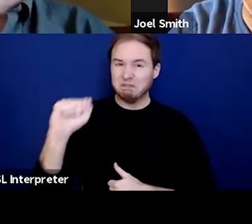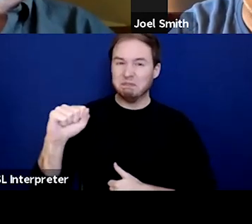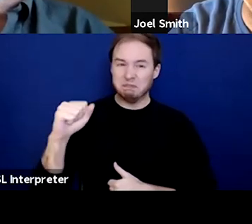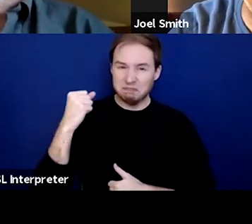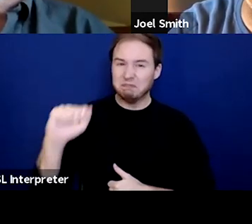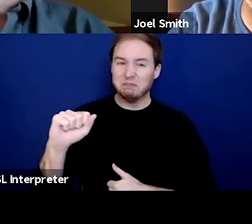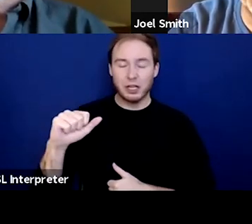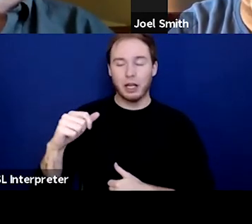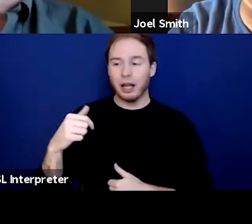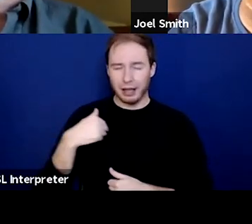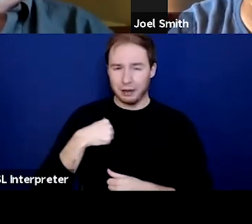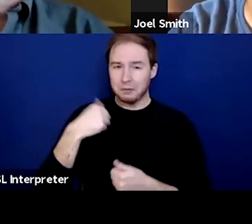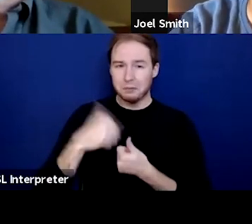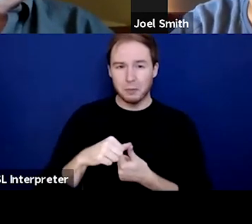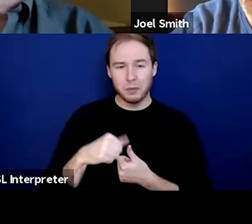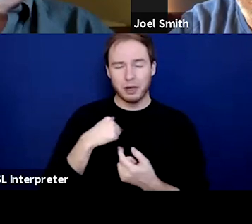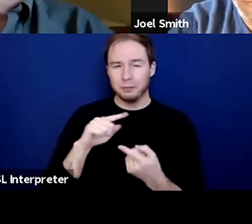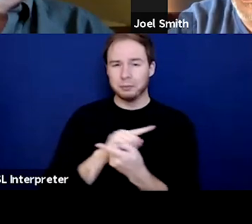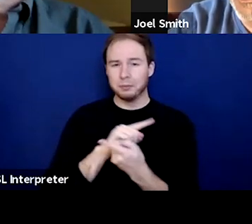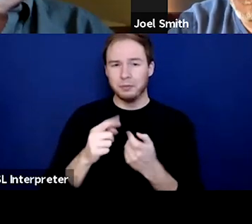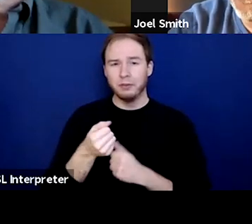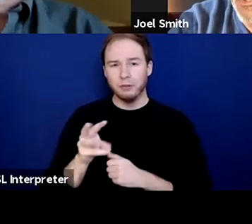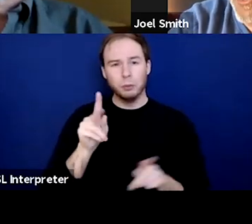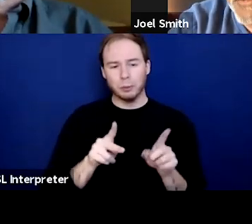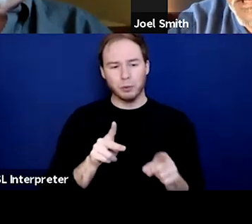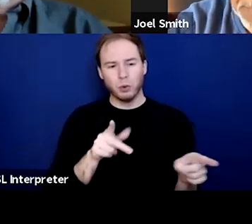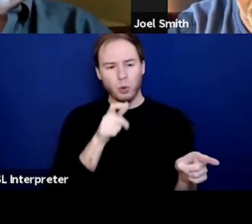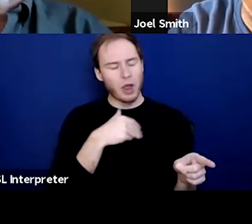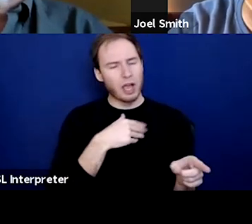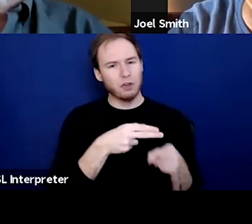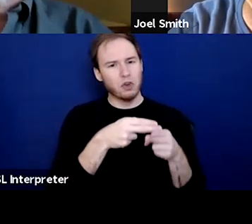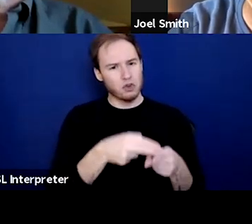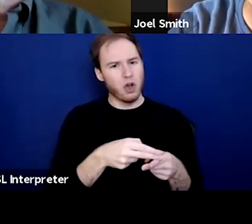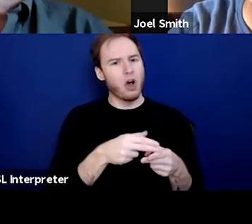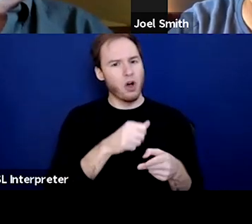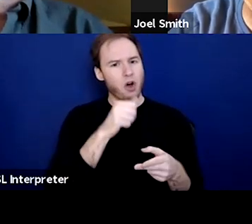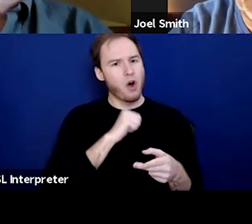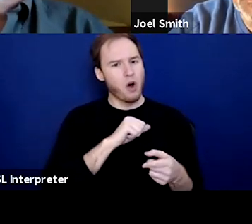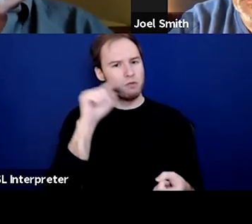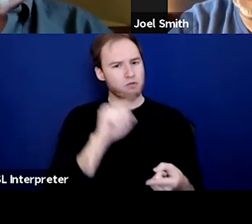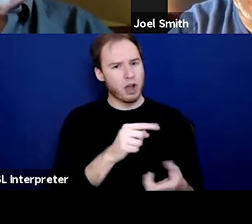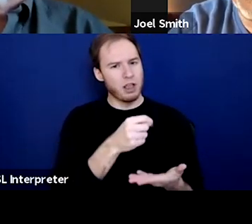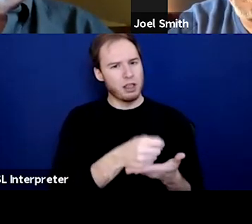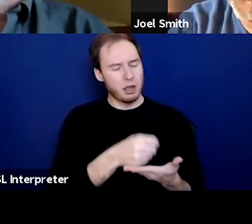who were going through harm reduction therapy, who were utilizing other substances